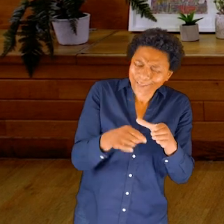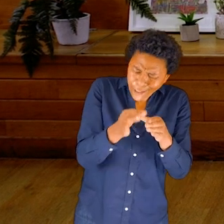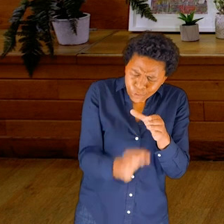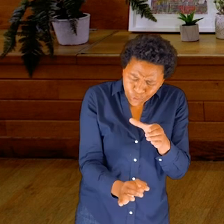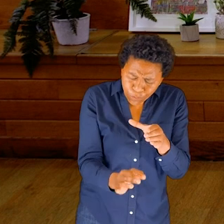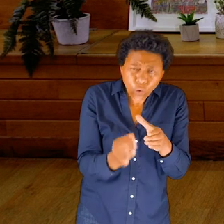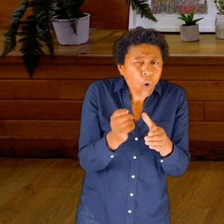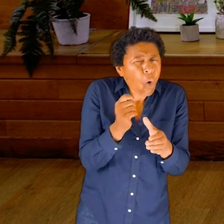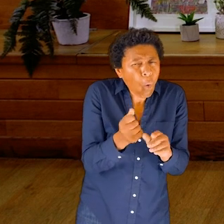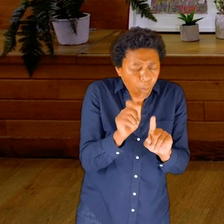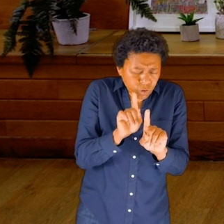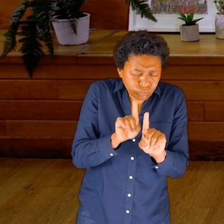It touches the spine, this tube.